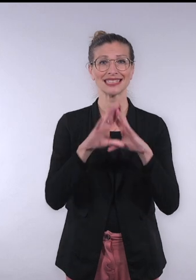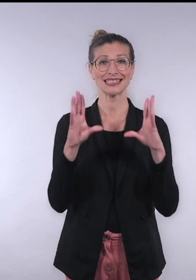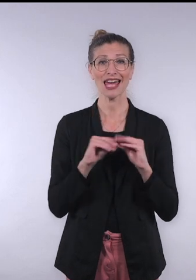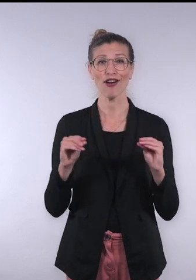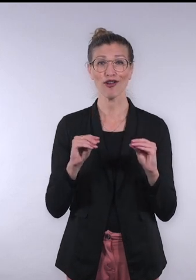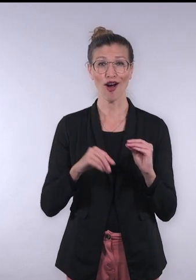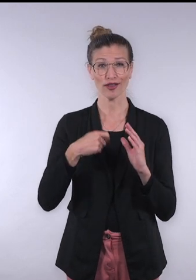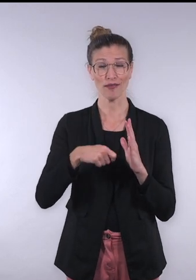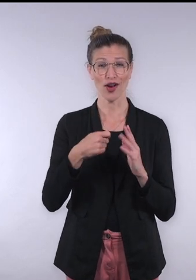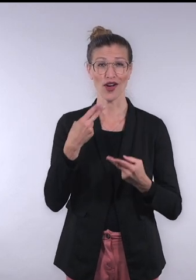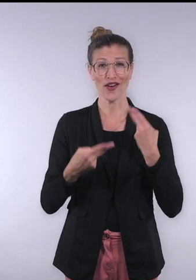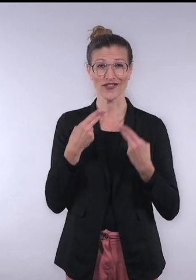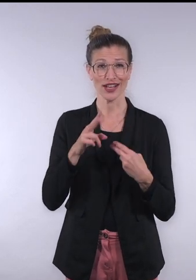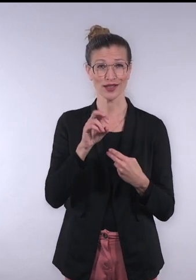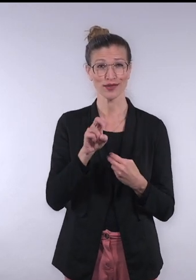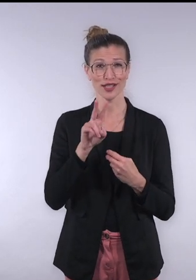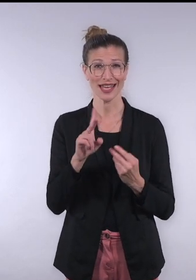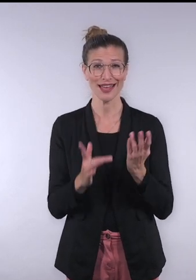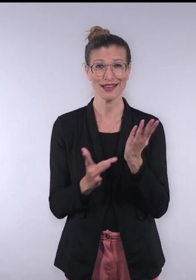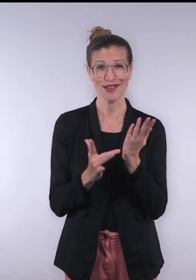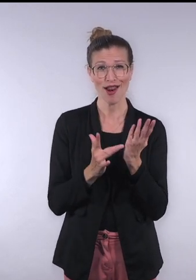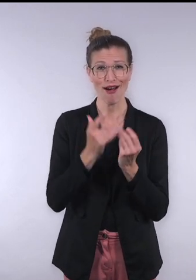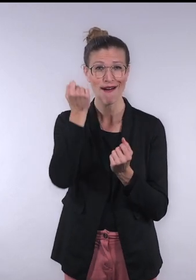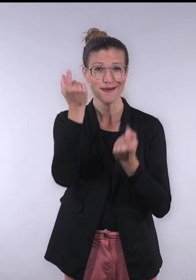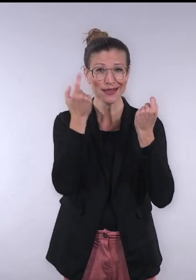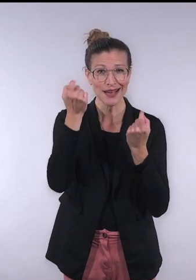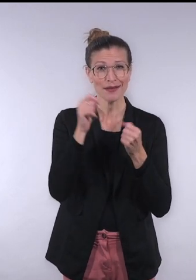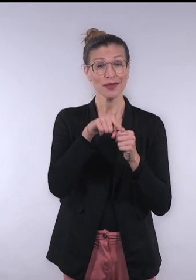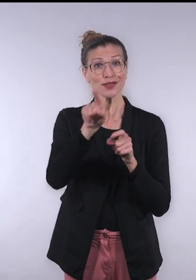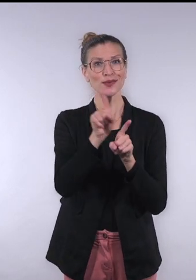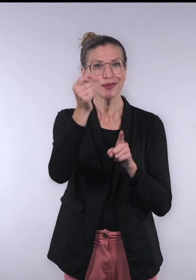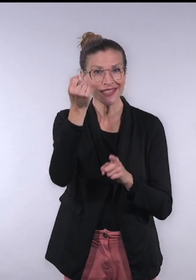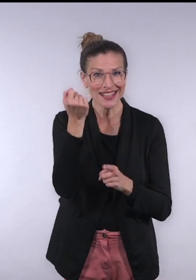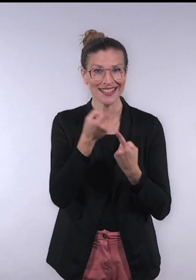Zero Project Conference 2023 Using technologies to understand and be understood.